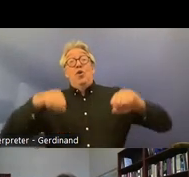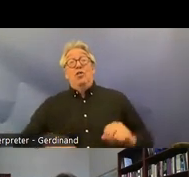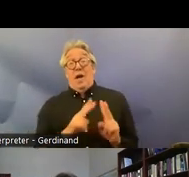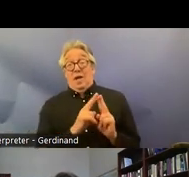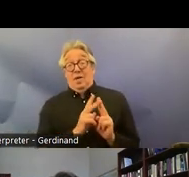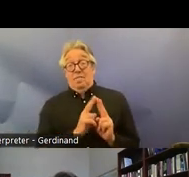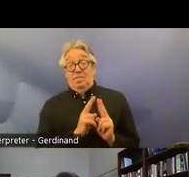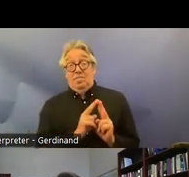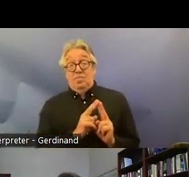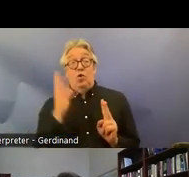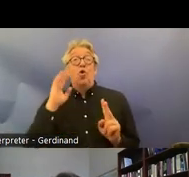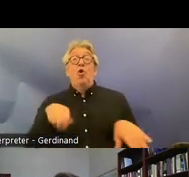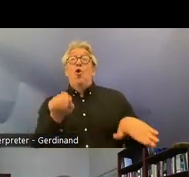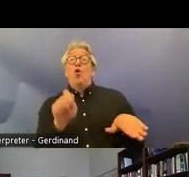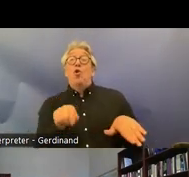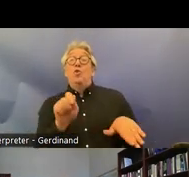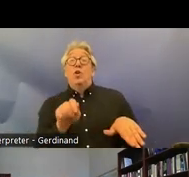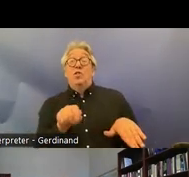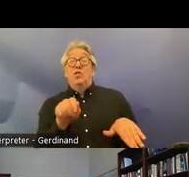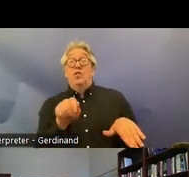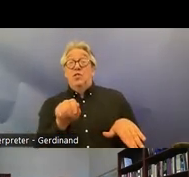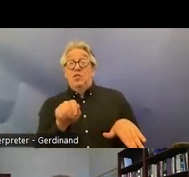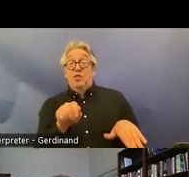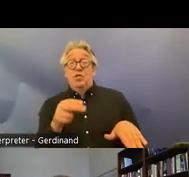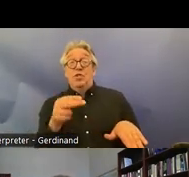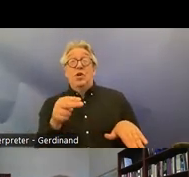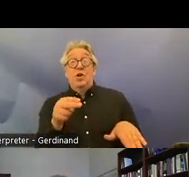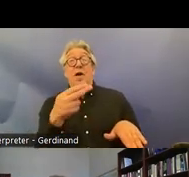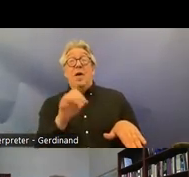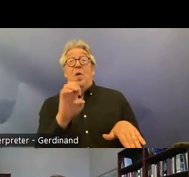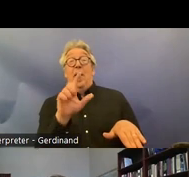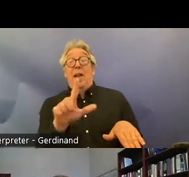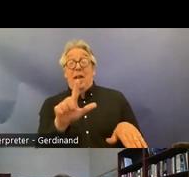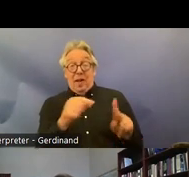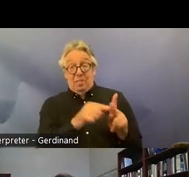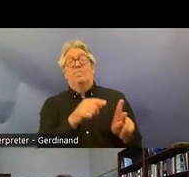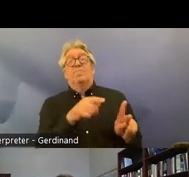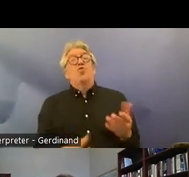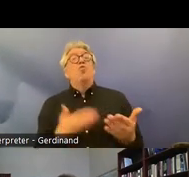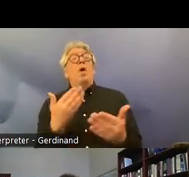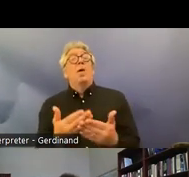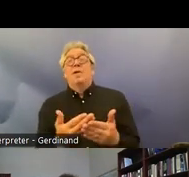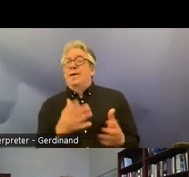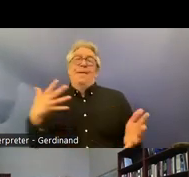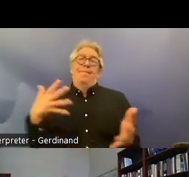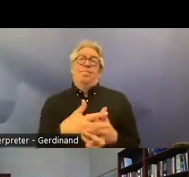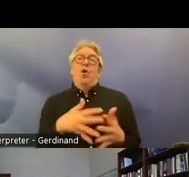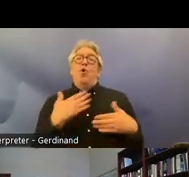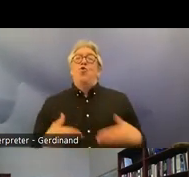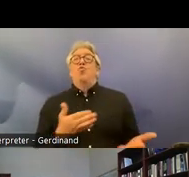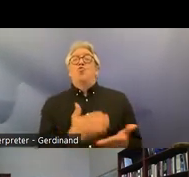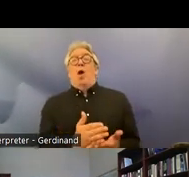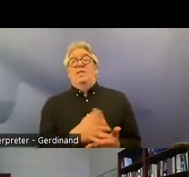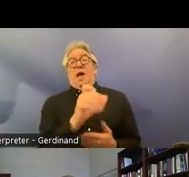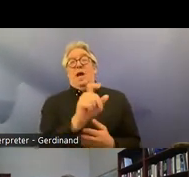Judge hinder we recommend incorporation in the human rights act the Min minority